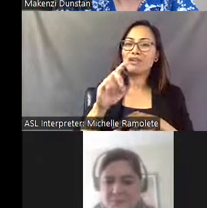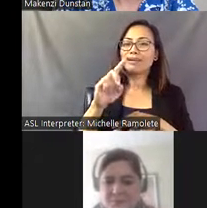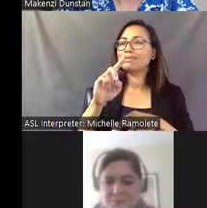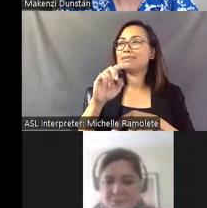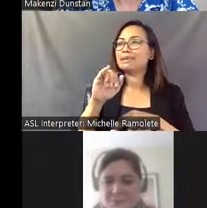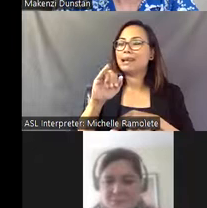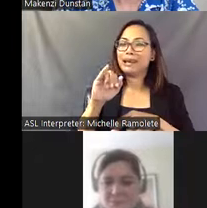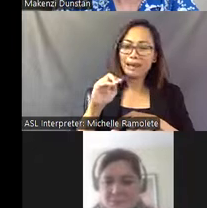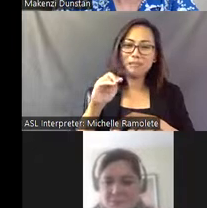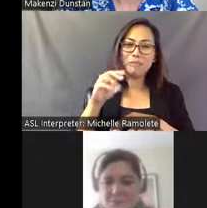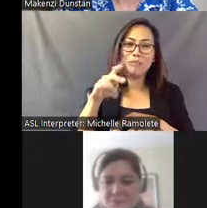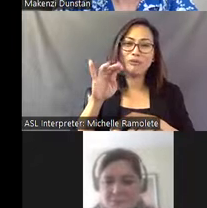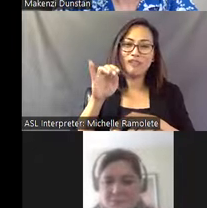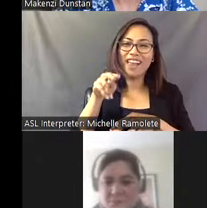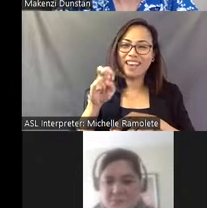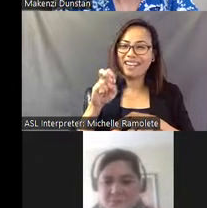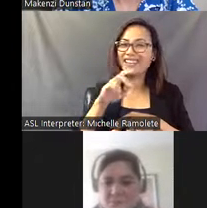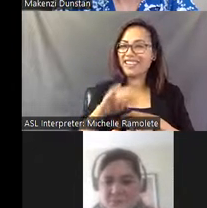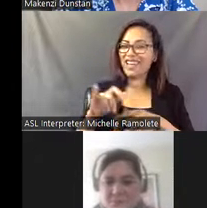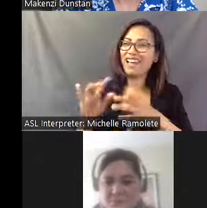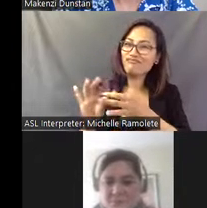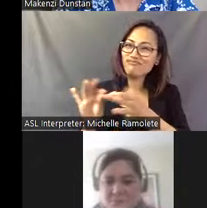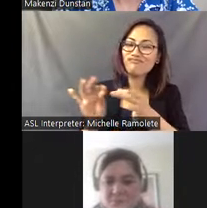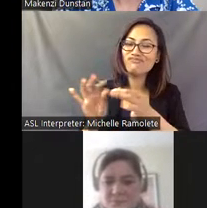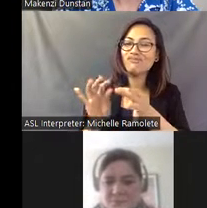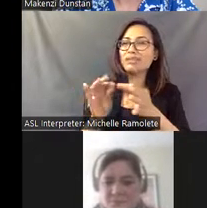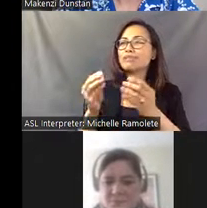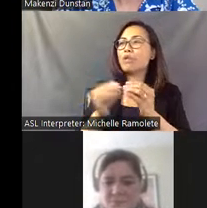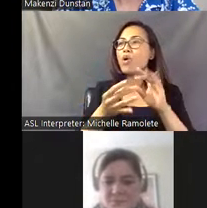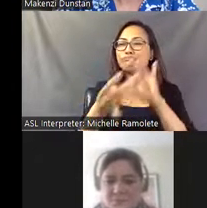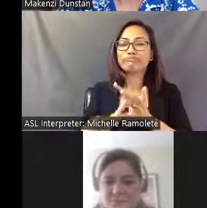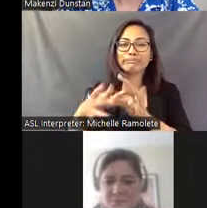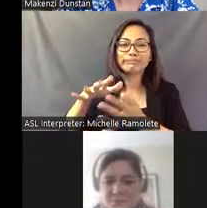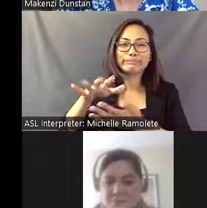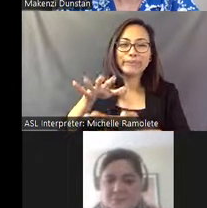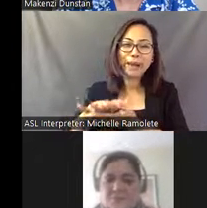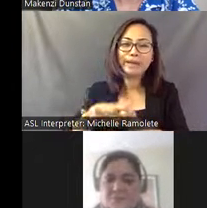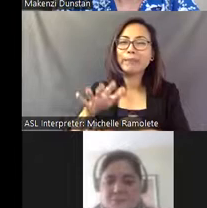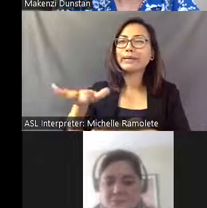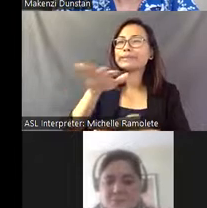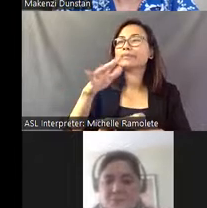and that has the essay about Pasaquan- a little more academic- and it's about... it's from